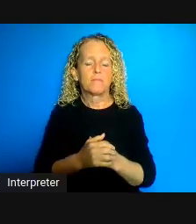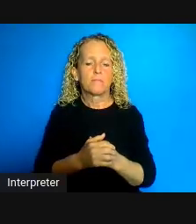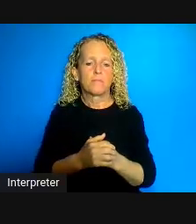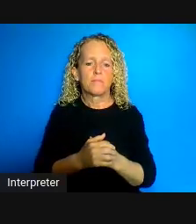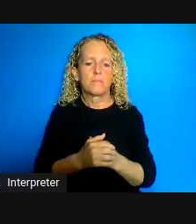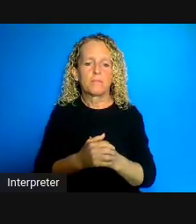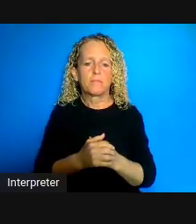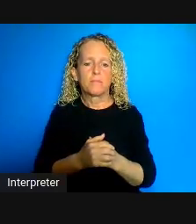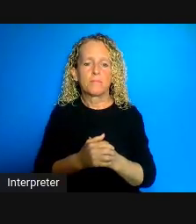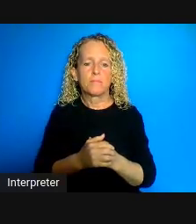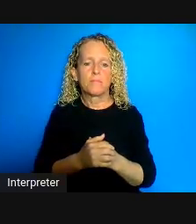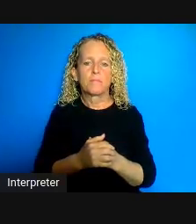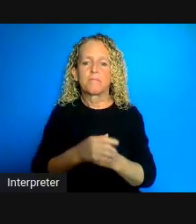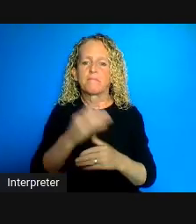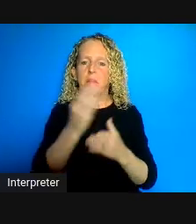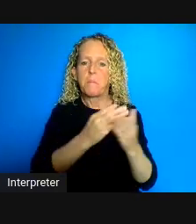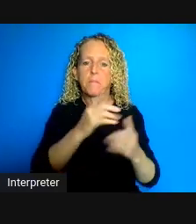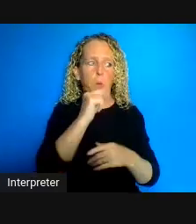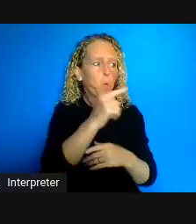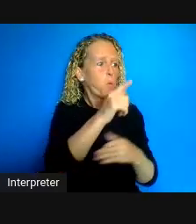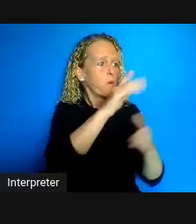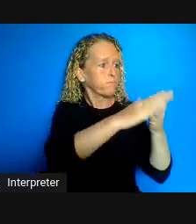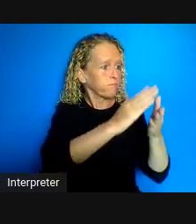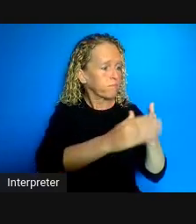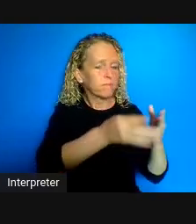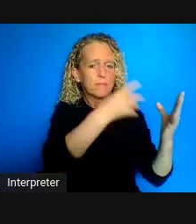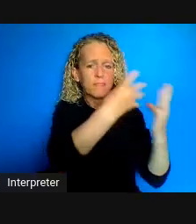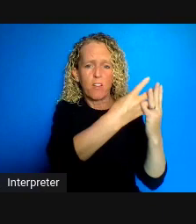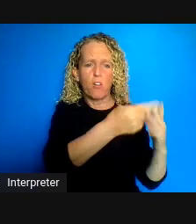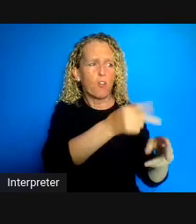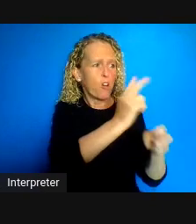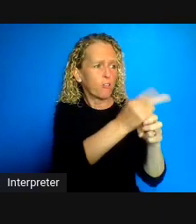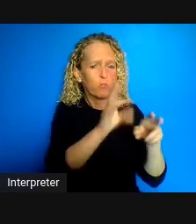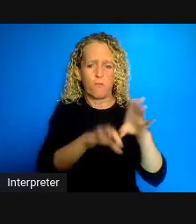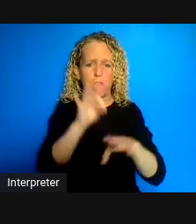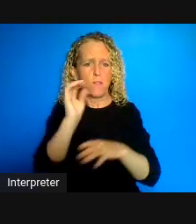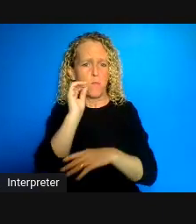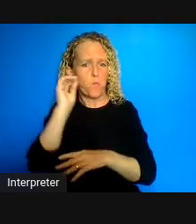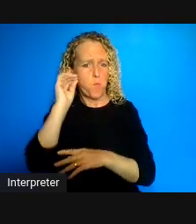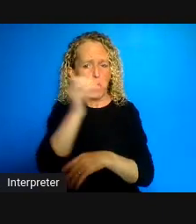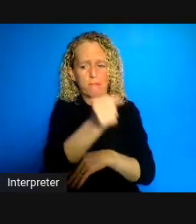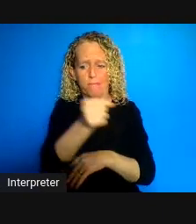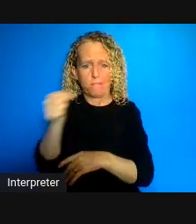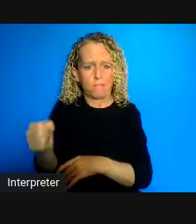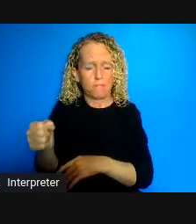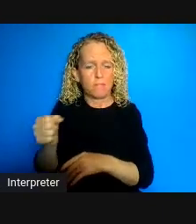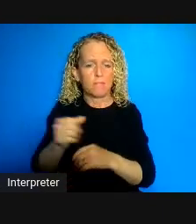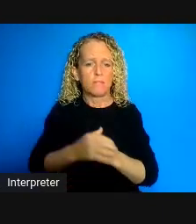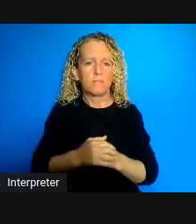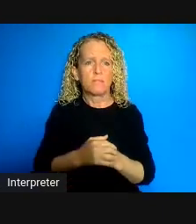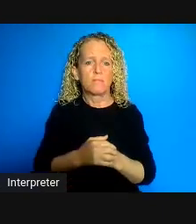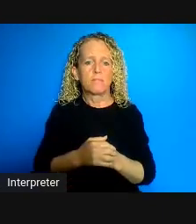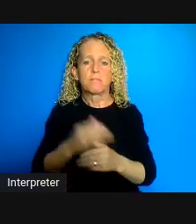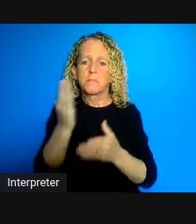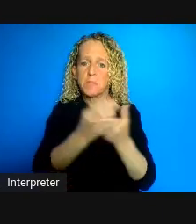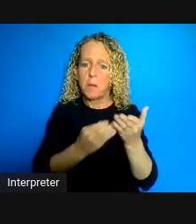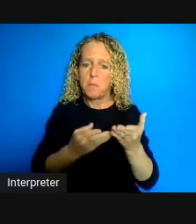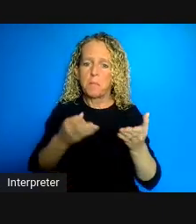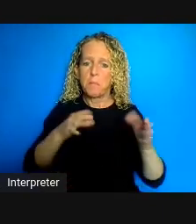to house you know people who have behavioral challenges and the rest of it